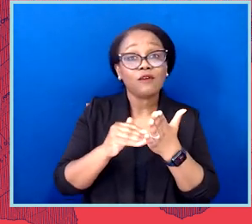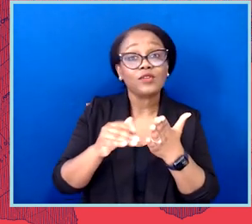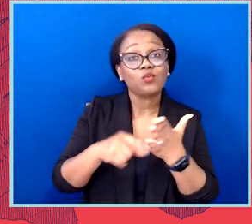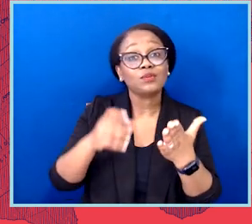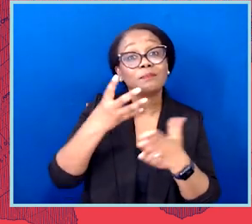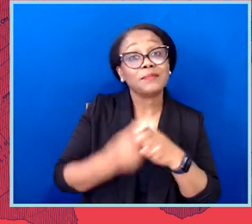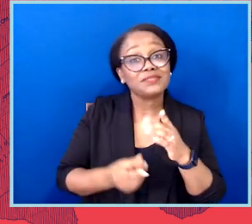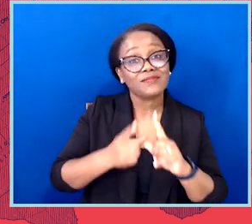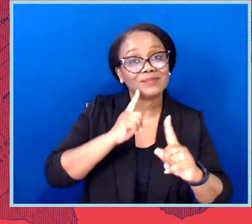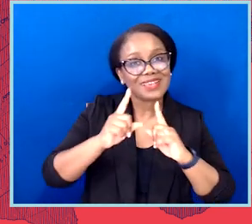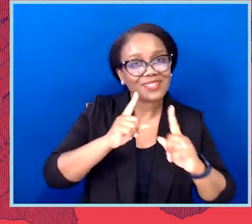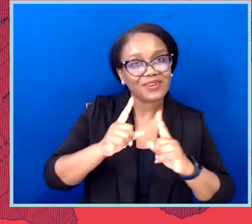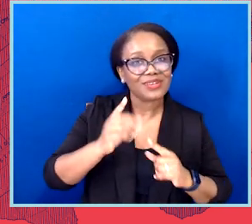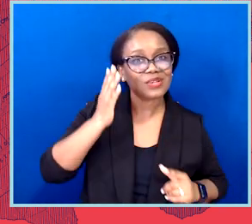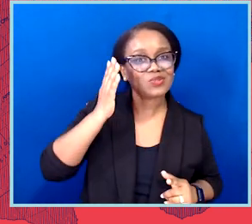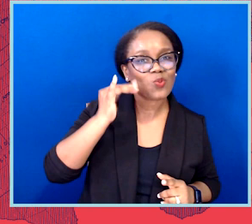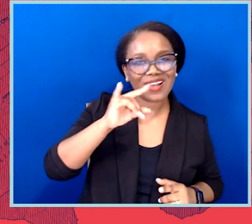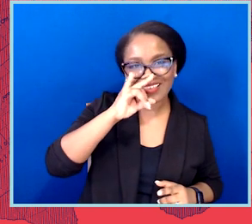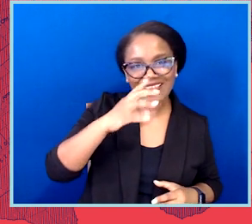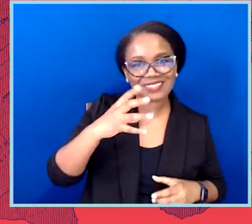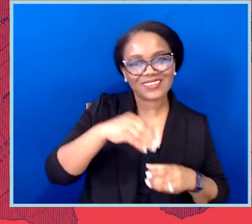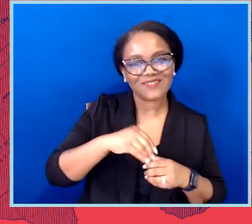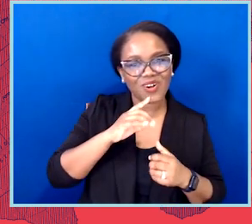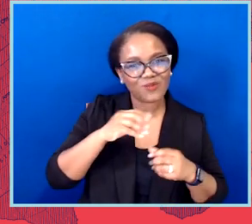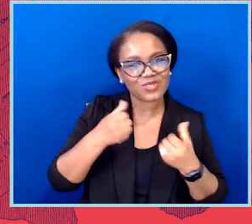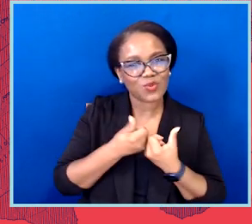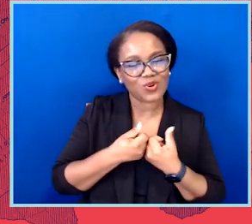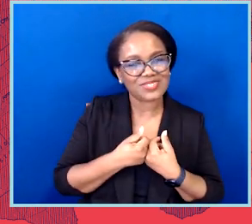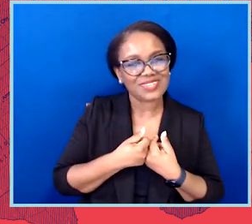And we're talking about kids in high school, in middle school, in elementary school, who